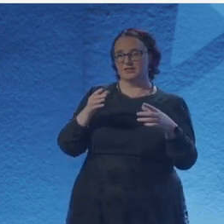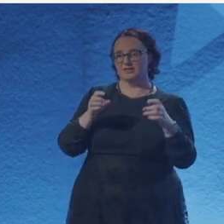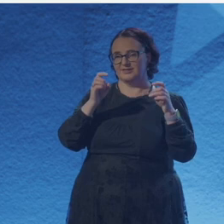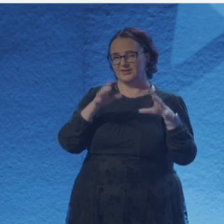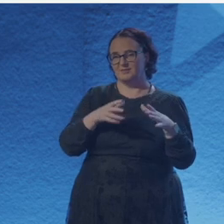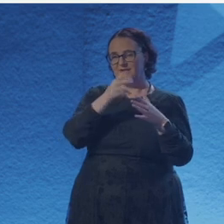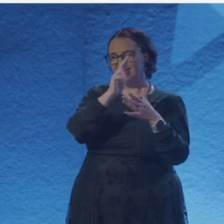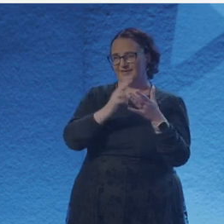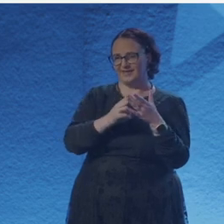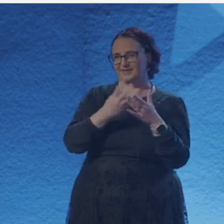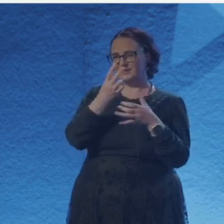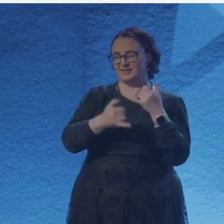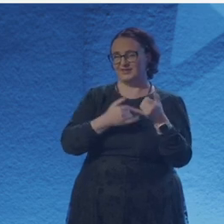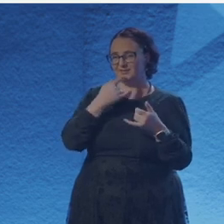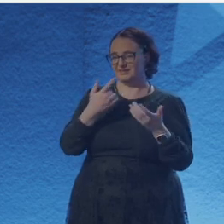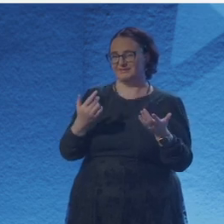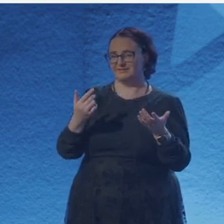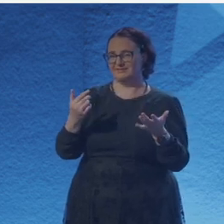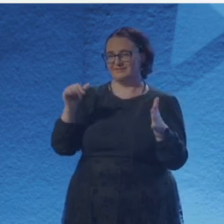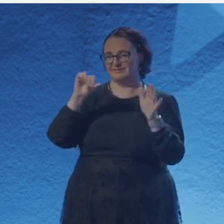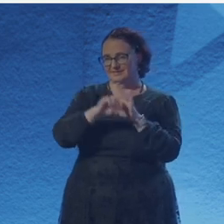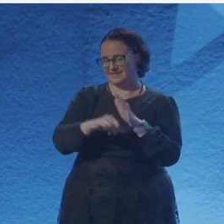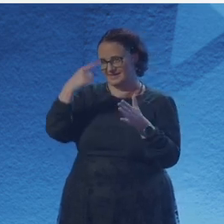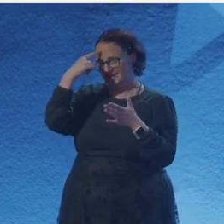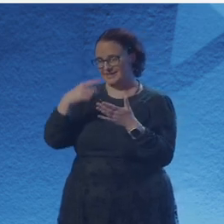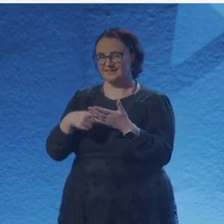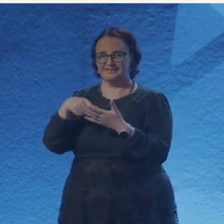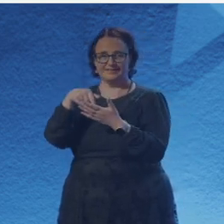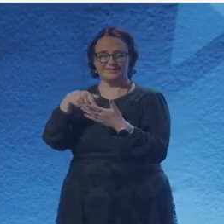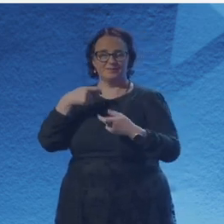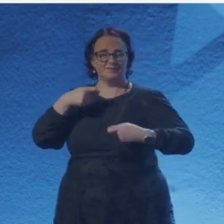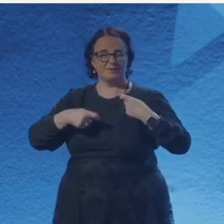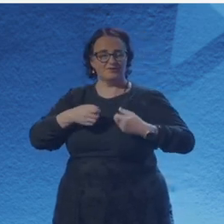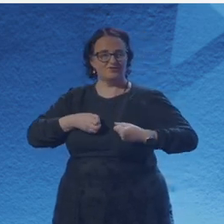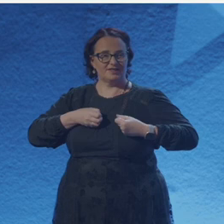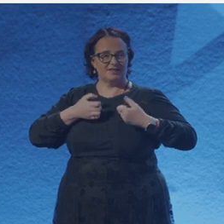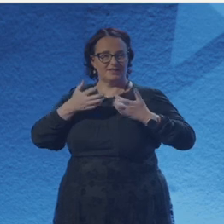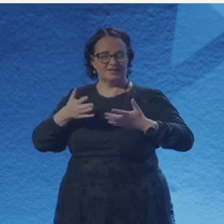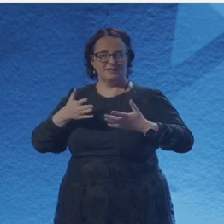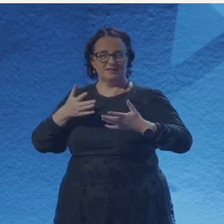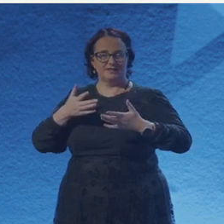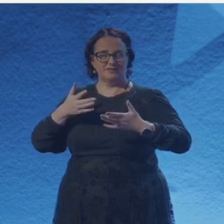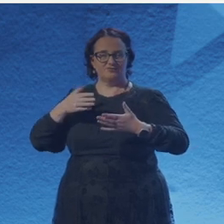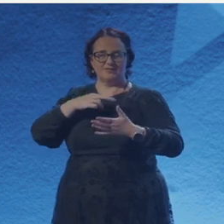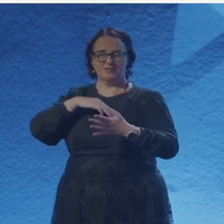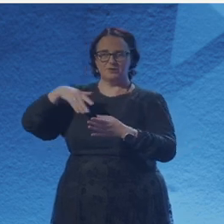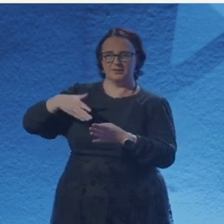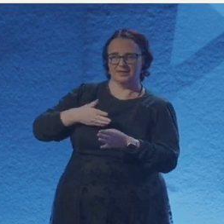recent foray into it. So tell me about that relationship between science and art for you. Sure thing. I mean,